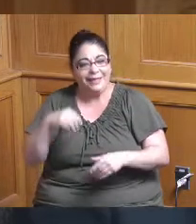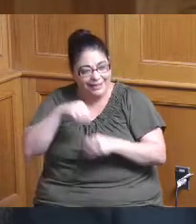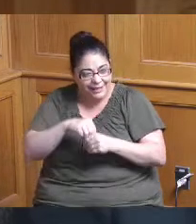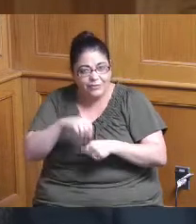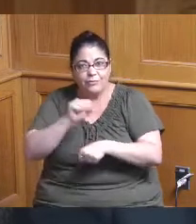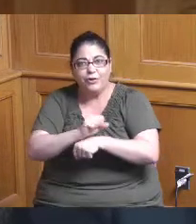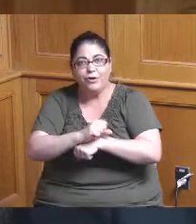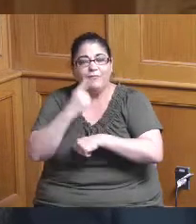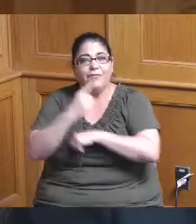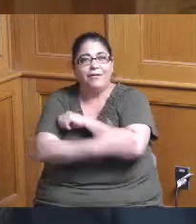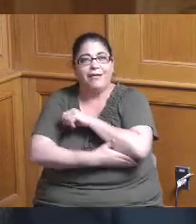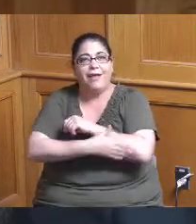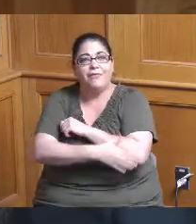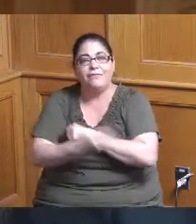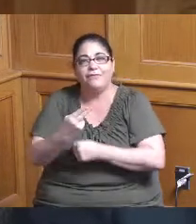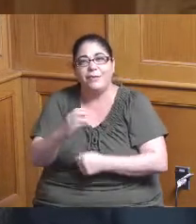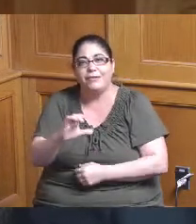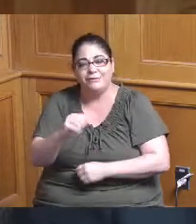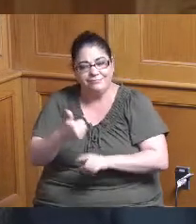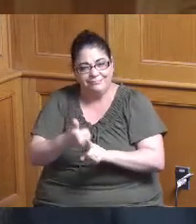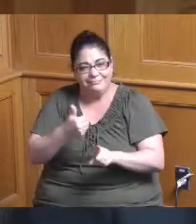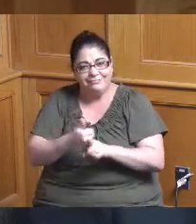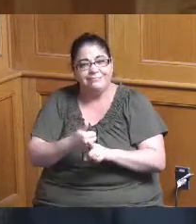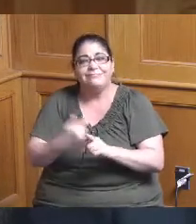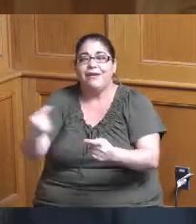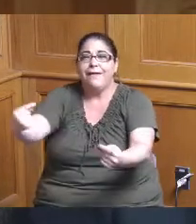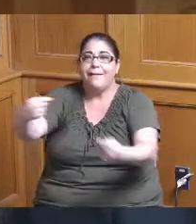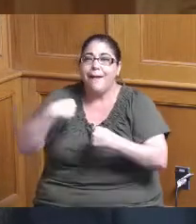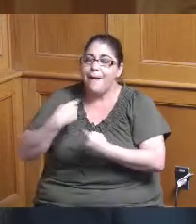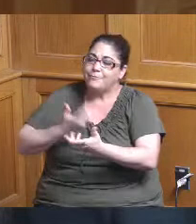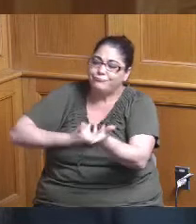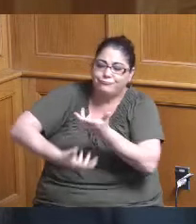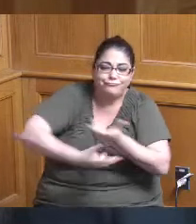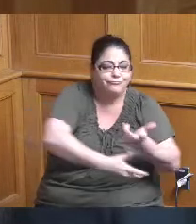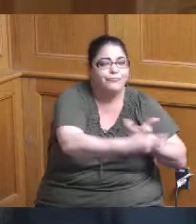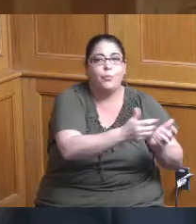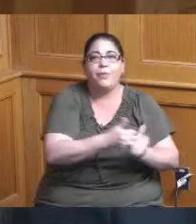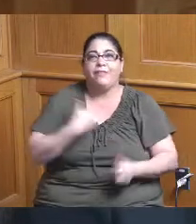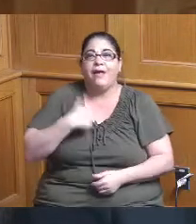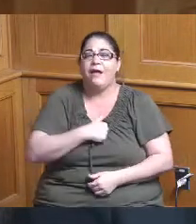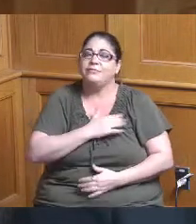to have a broad experience when they come down and interact with the county and so I'm very grateful